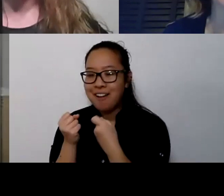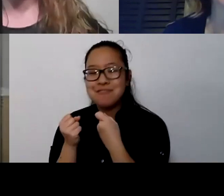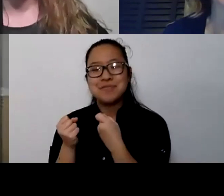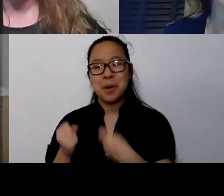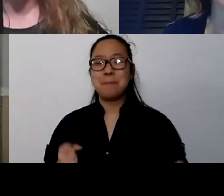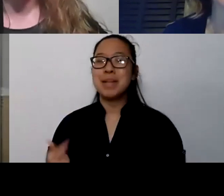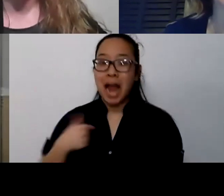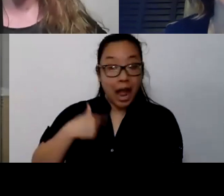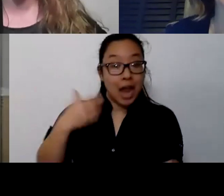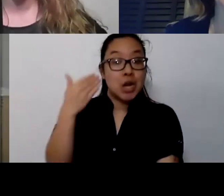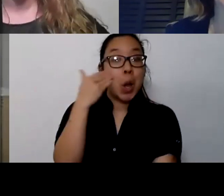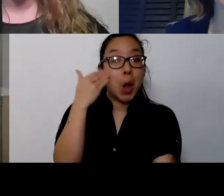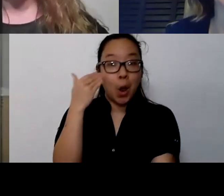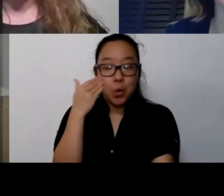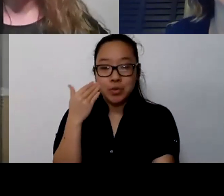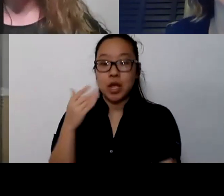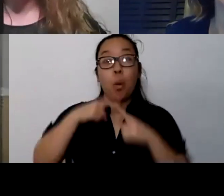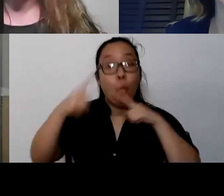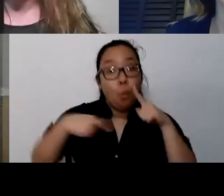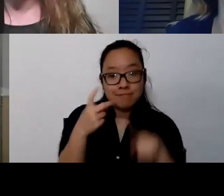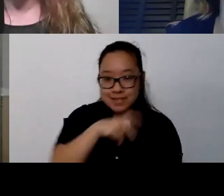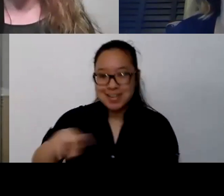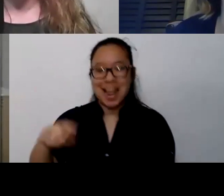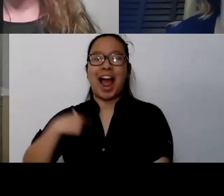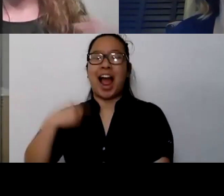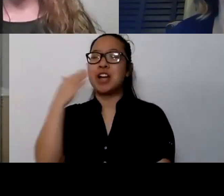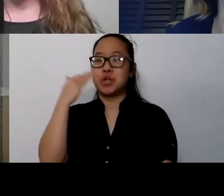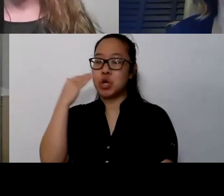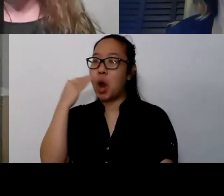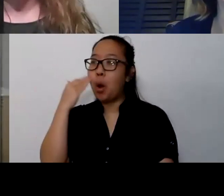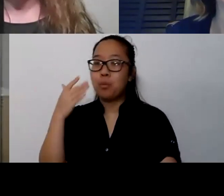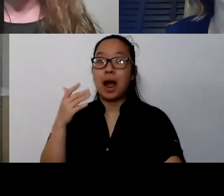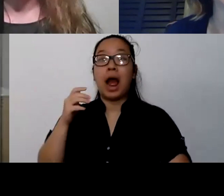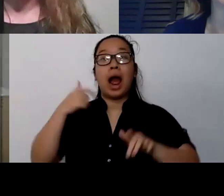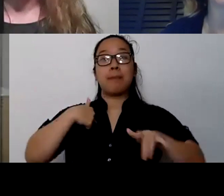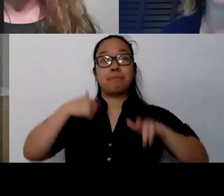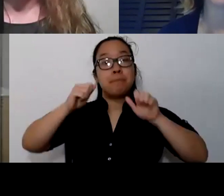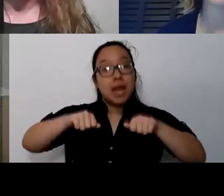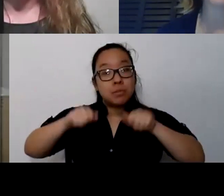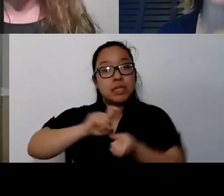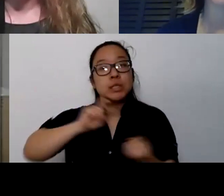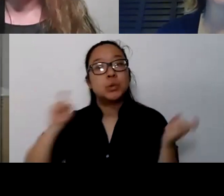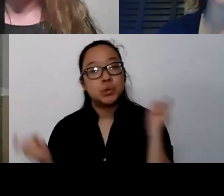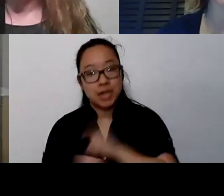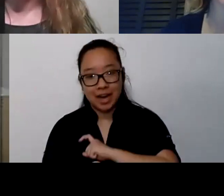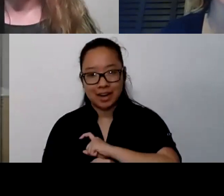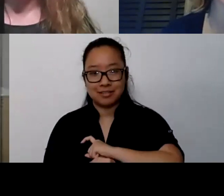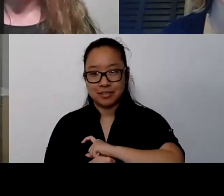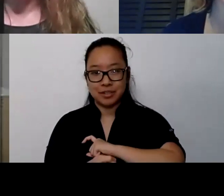I'm capable of adjusting to major life changes and I've survived and I made it through.